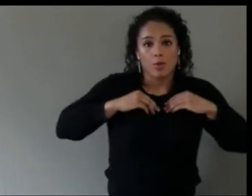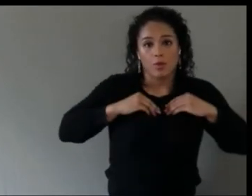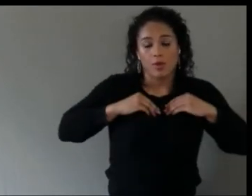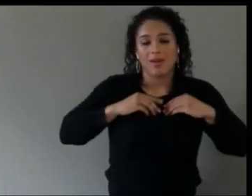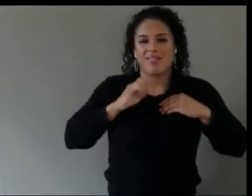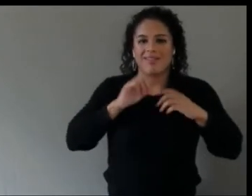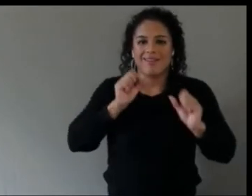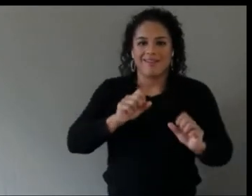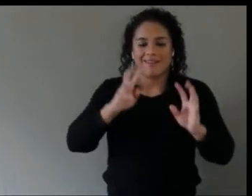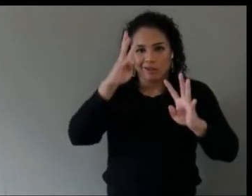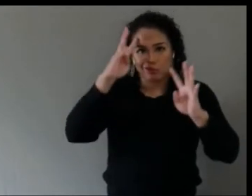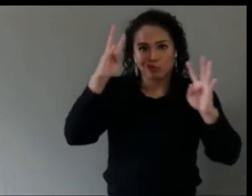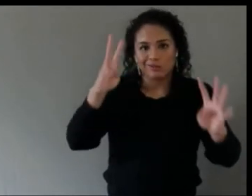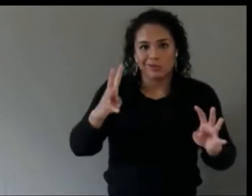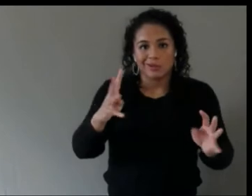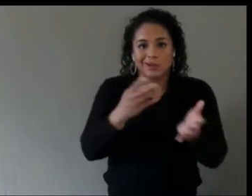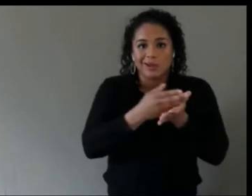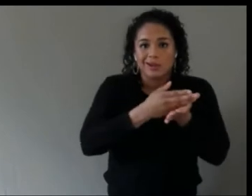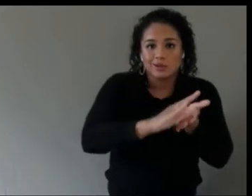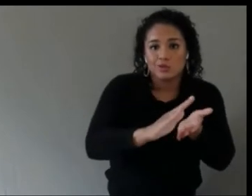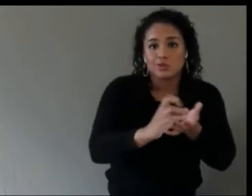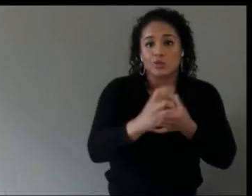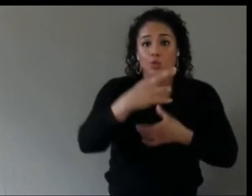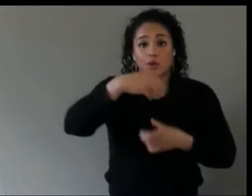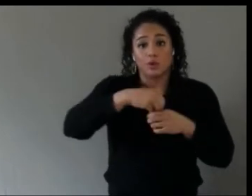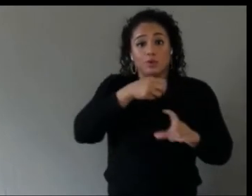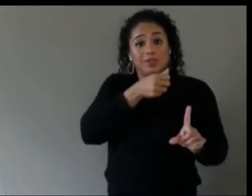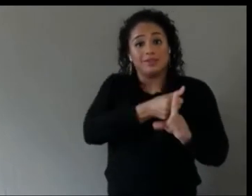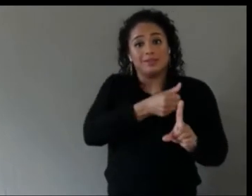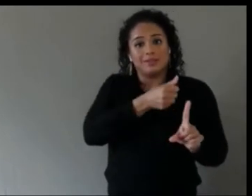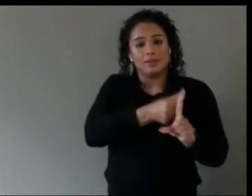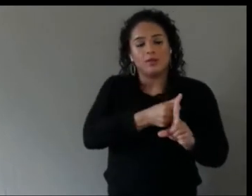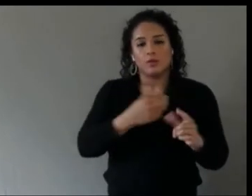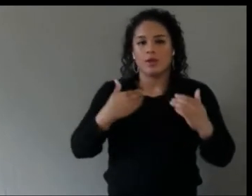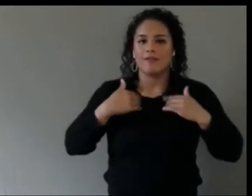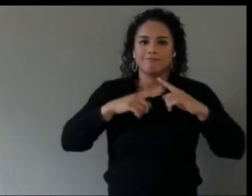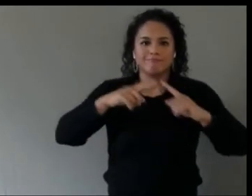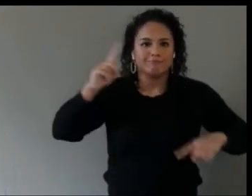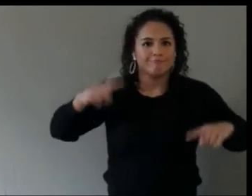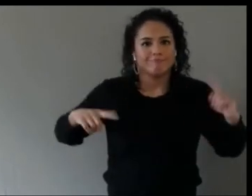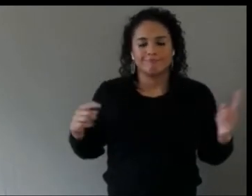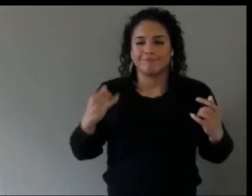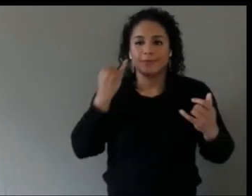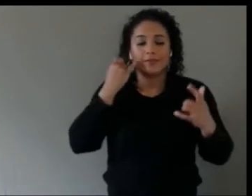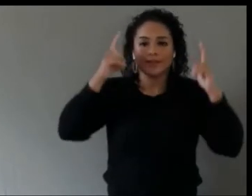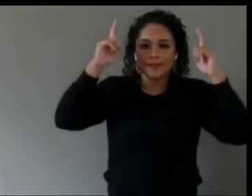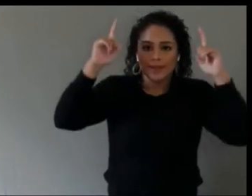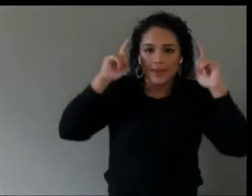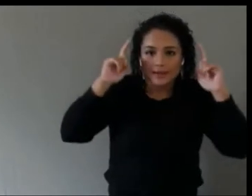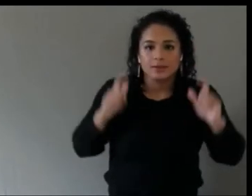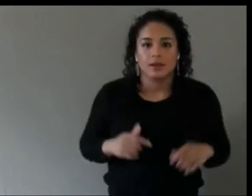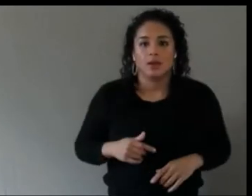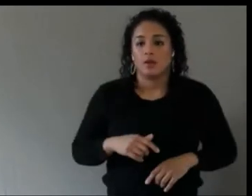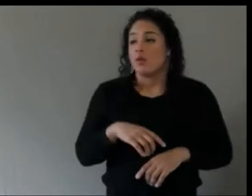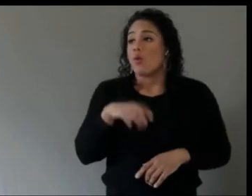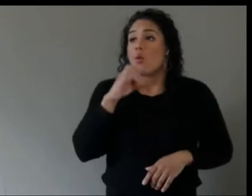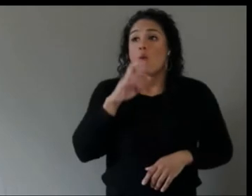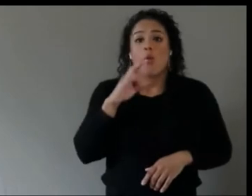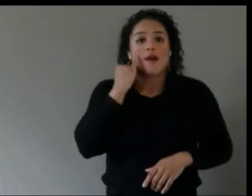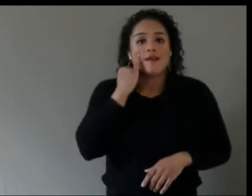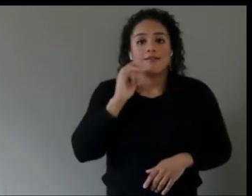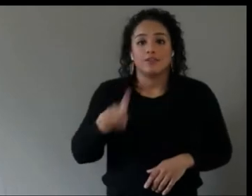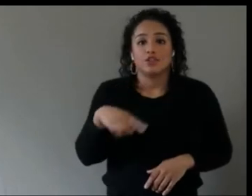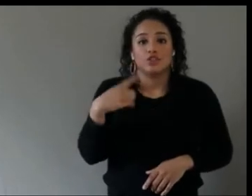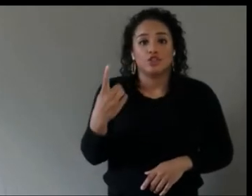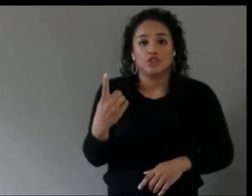by itself and different formats whether it's a headset, whether it's just using a 2D but with a 3D overlay